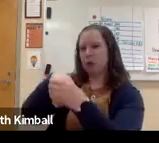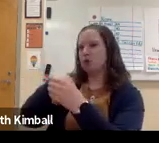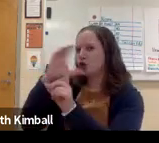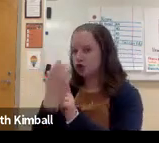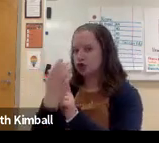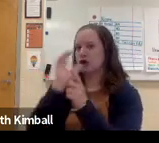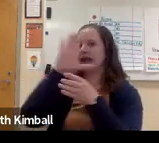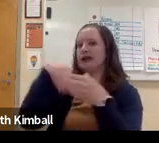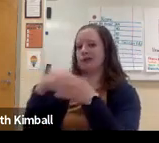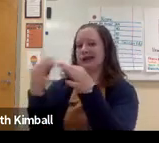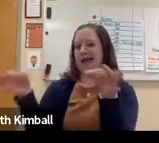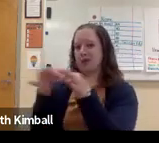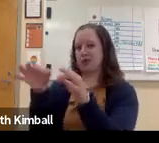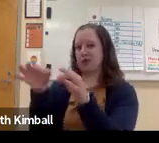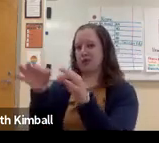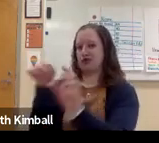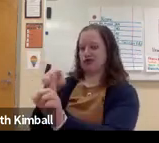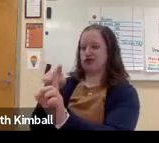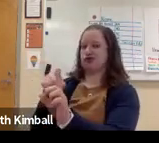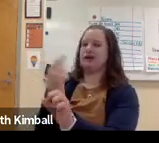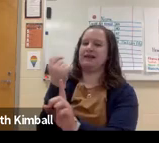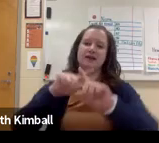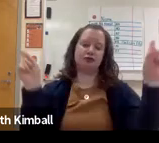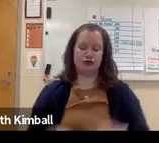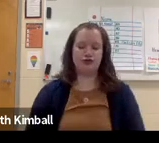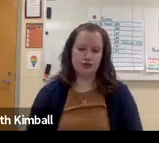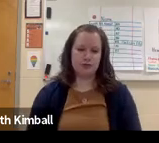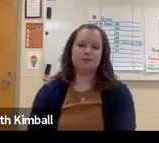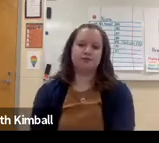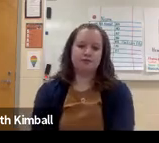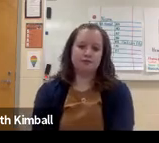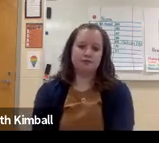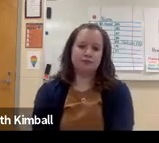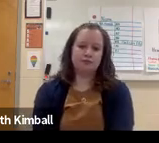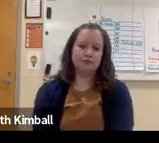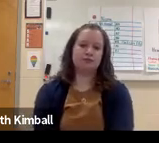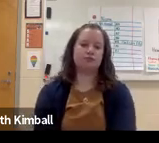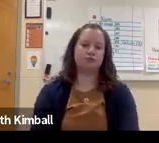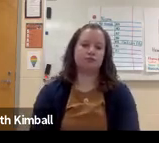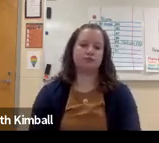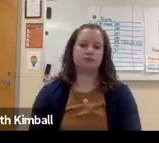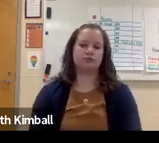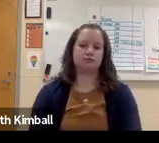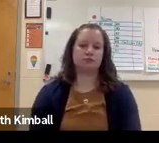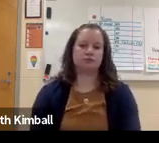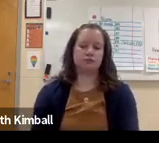But having that true Deaf education approach includes the language and the culture, which is quite a bit